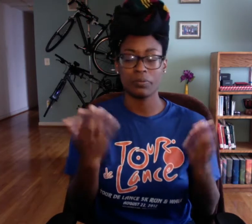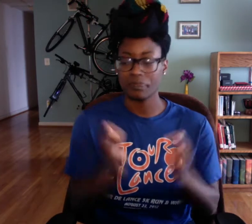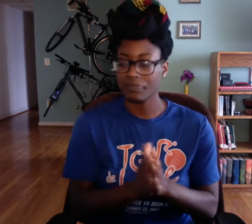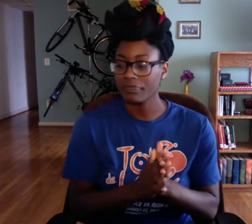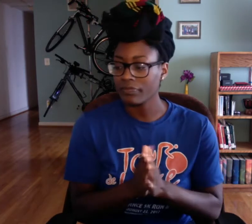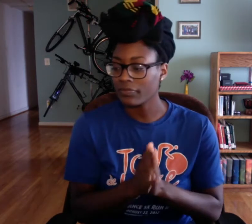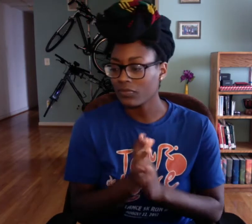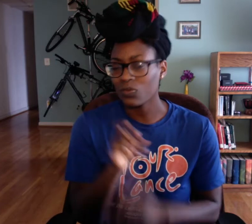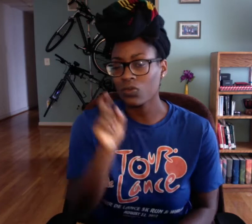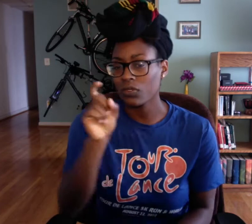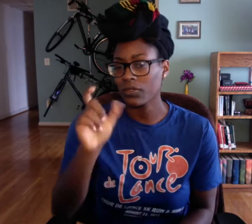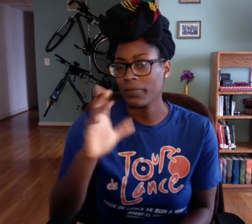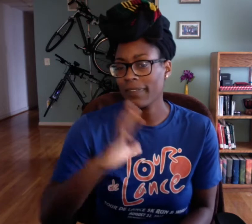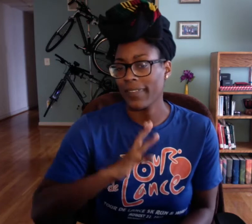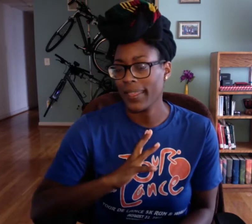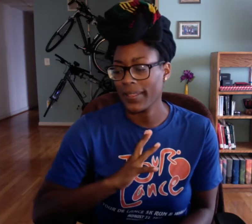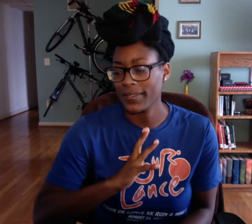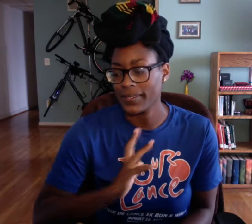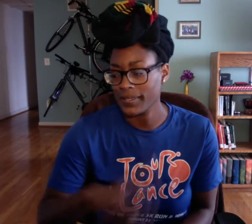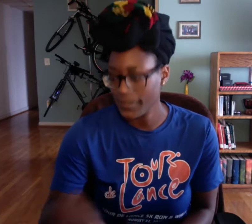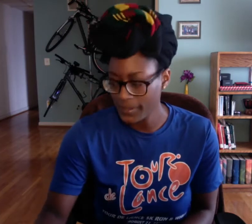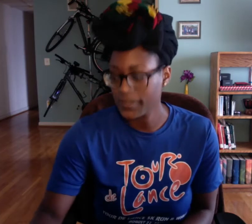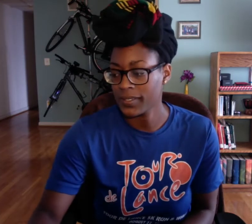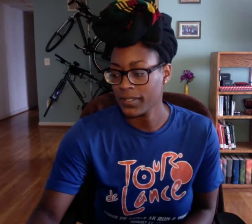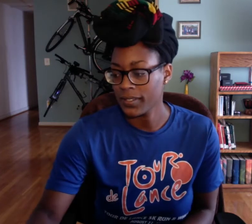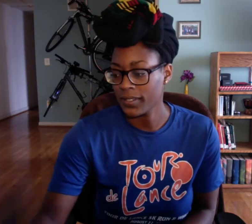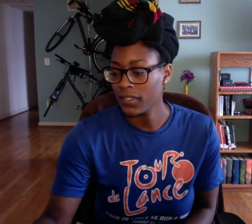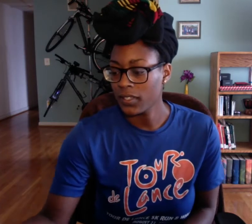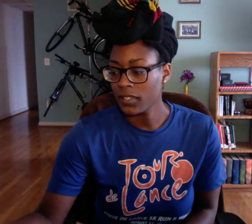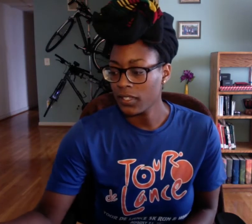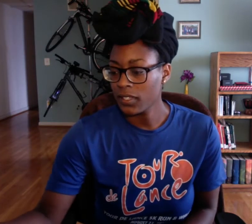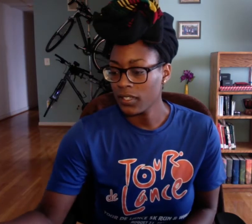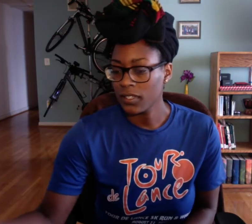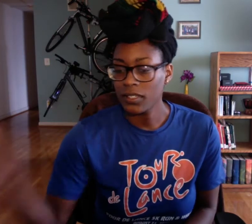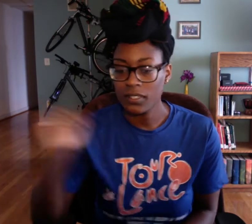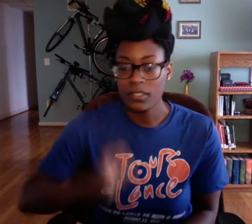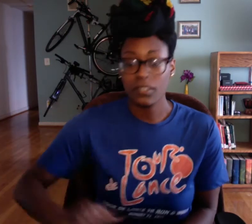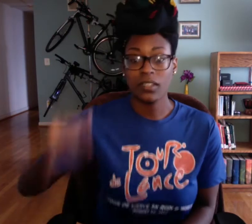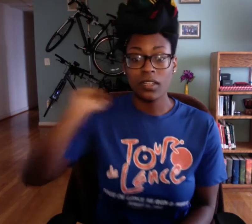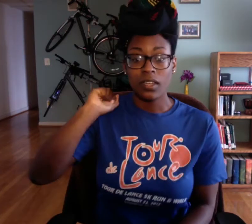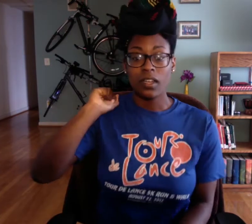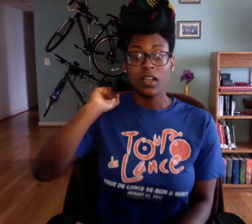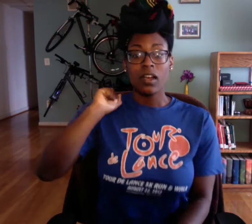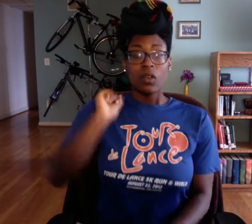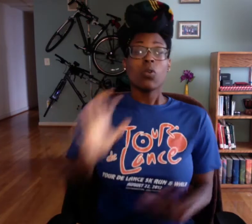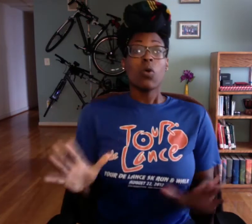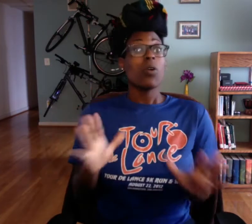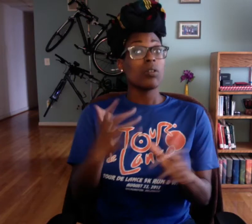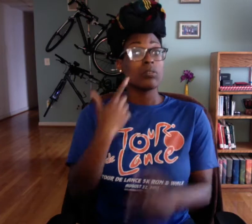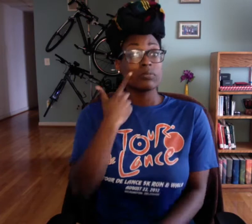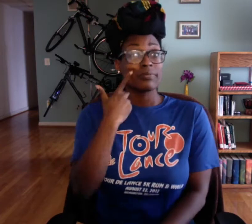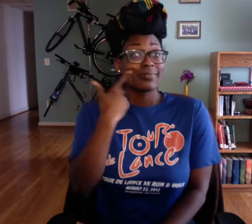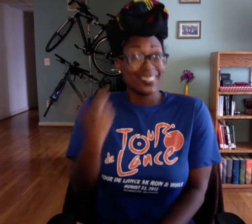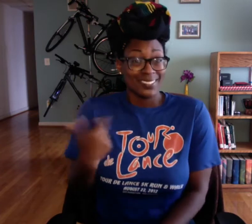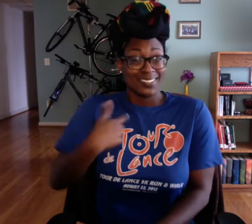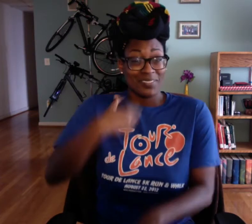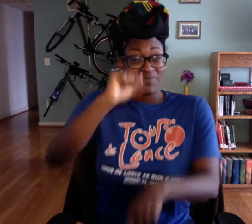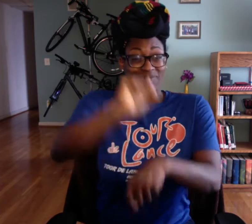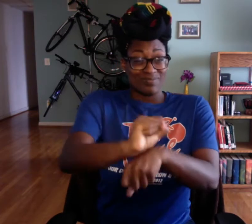So he was cool about it, he's a really cool dude. It should be fine.